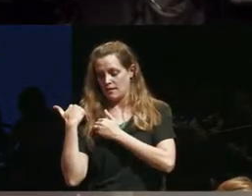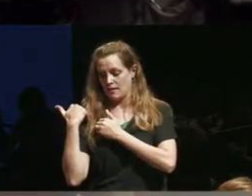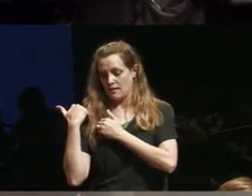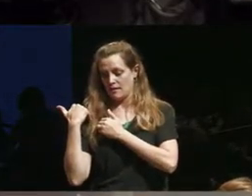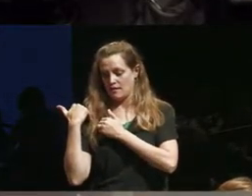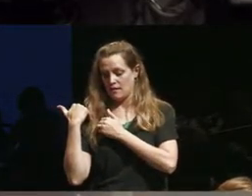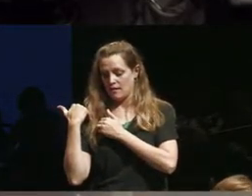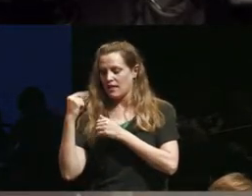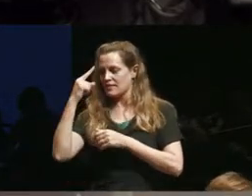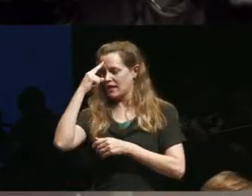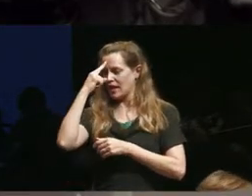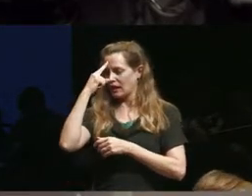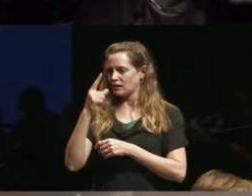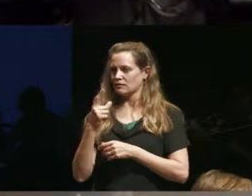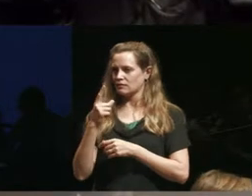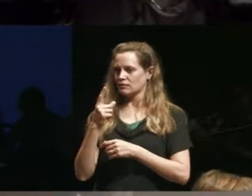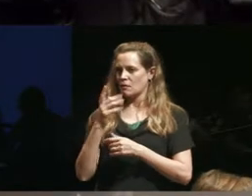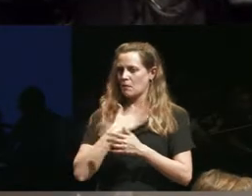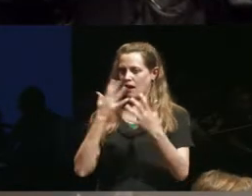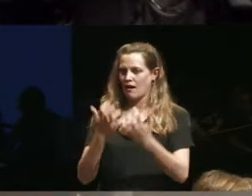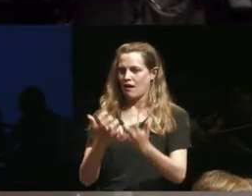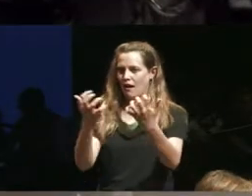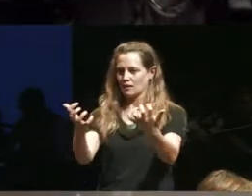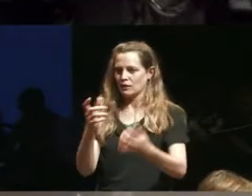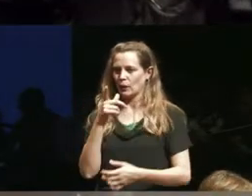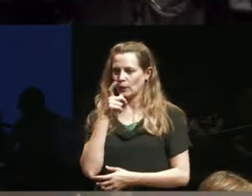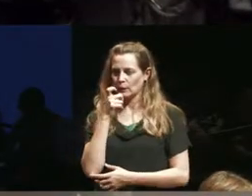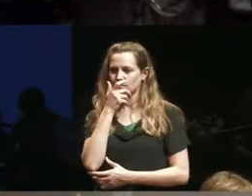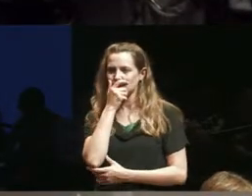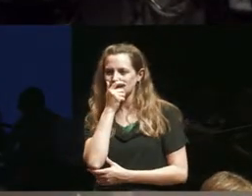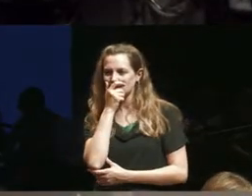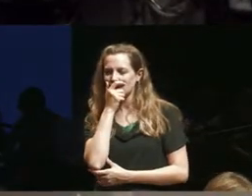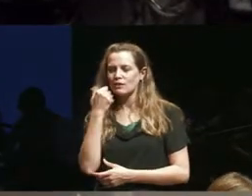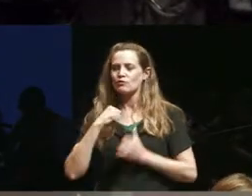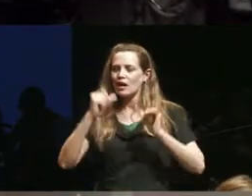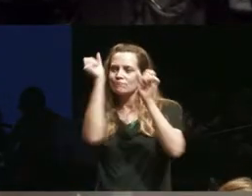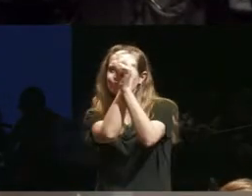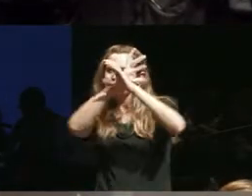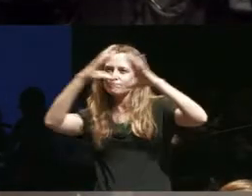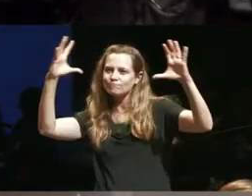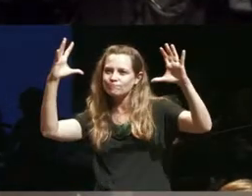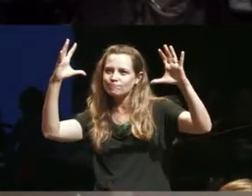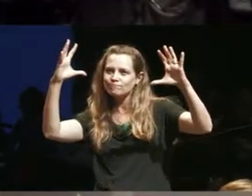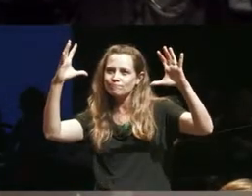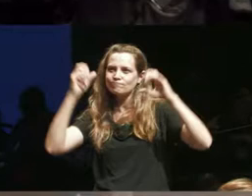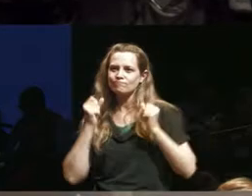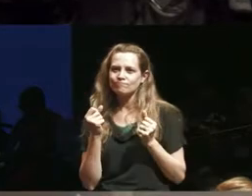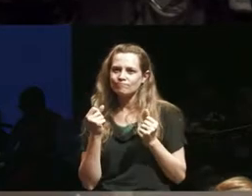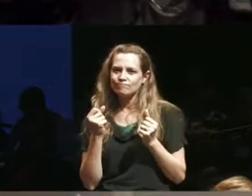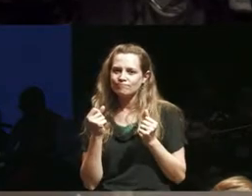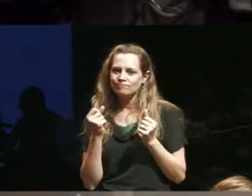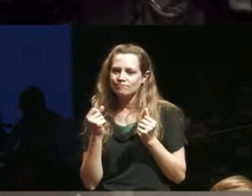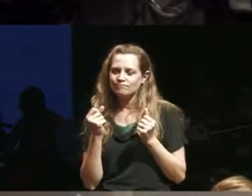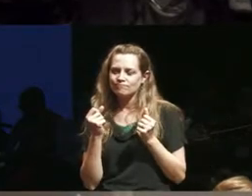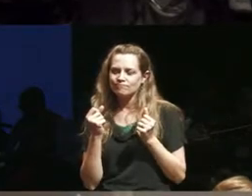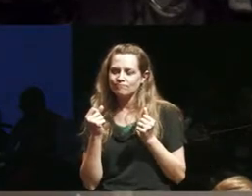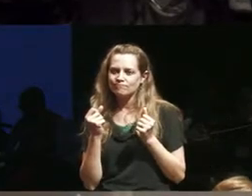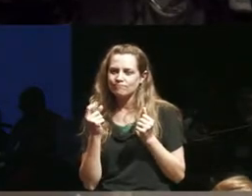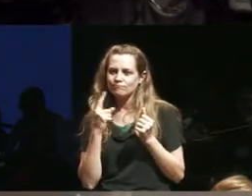who will be my audience I always try and imagine many differing ways that people